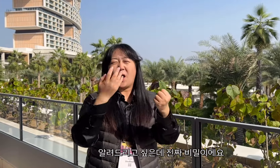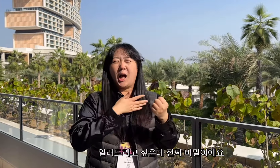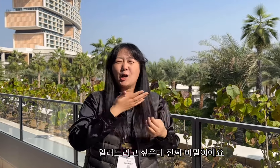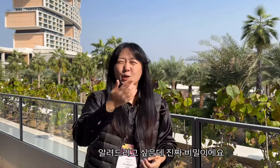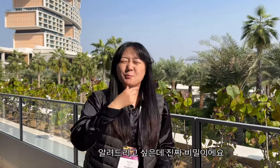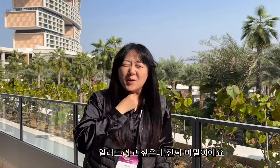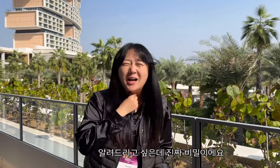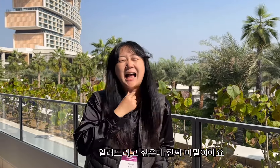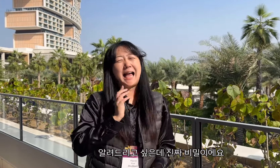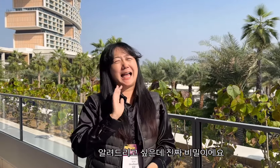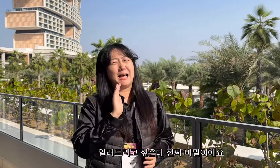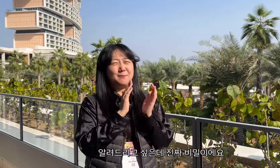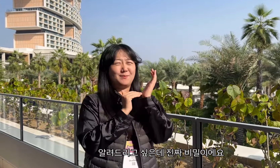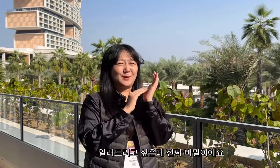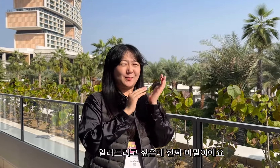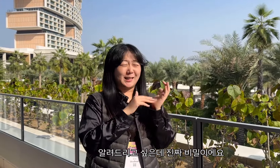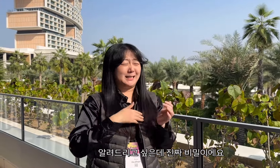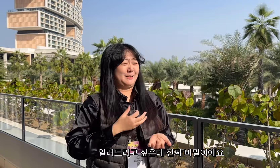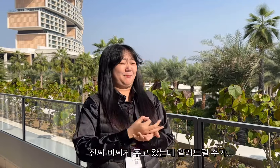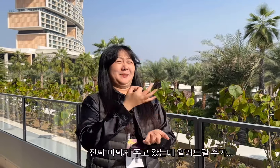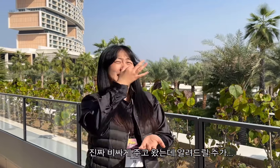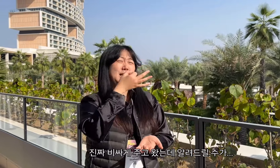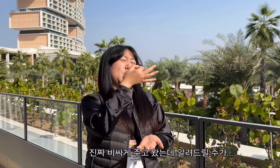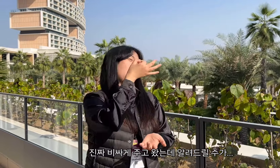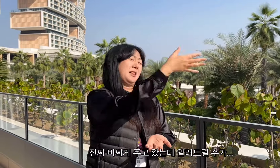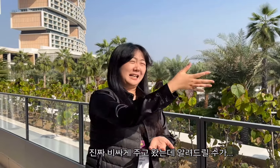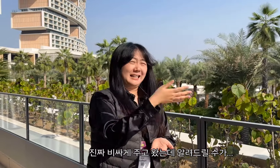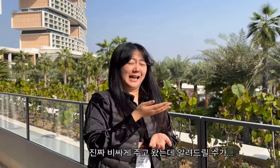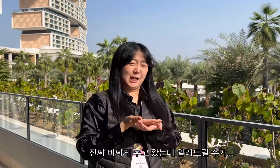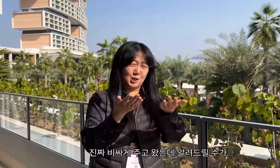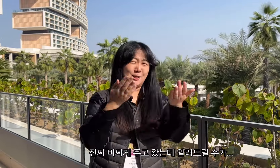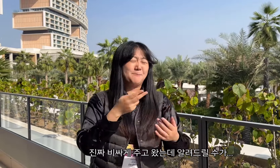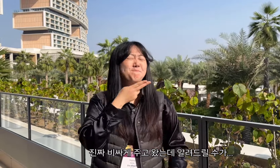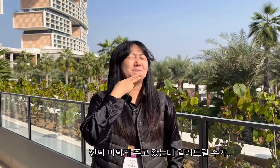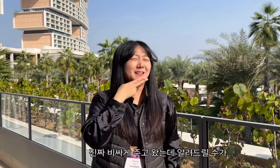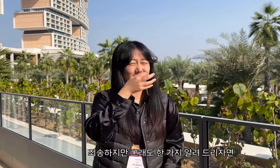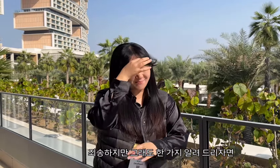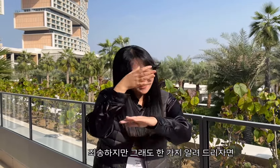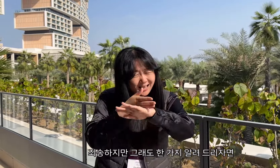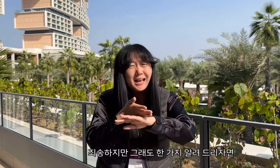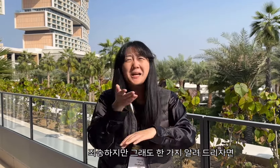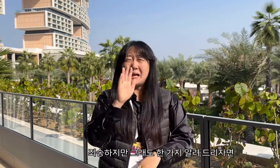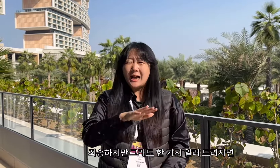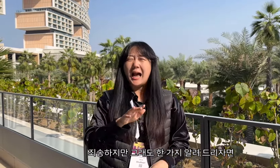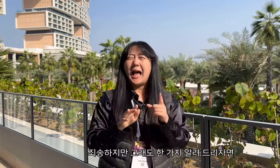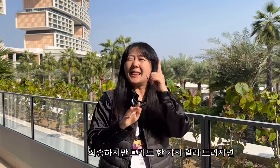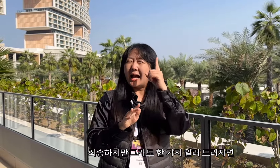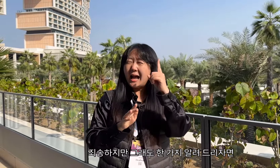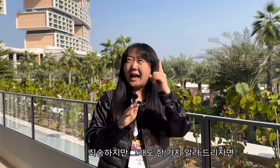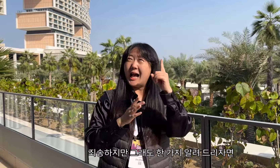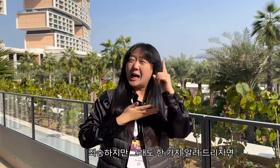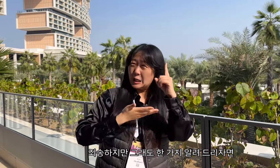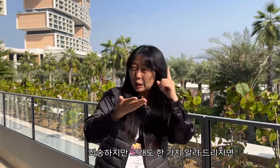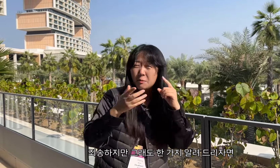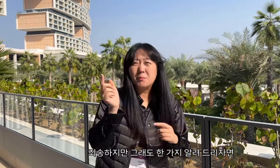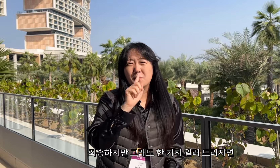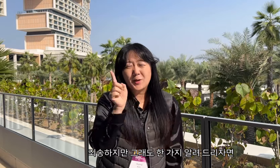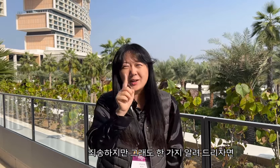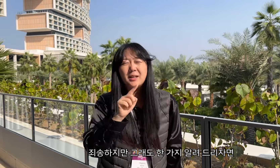I want to tell you, but it's a real secret. I got it for a really expensive price, so I can't tell you... I'm sorry, but I'll tell you one thing.